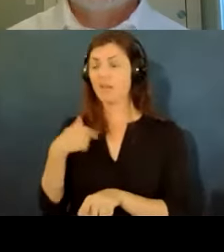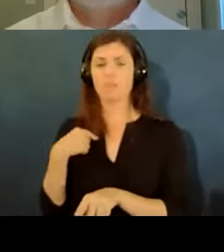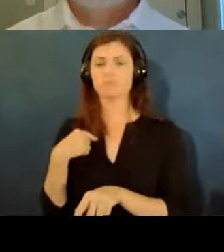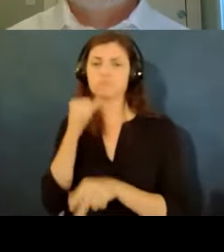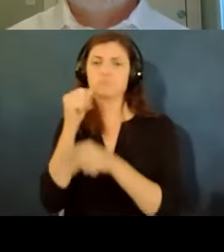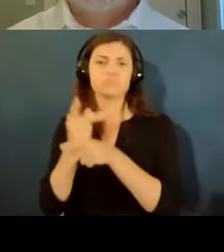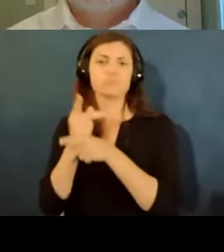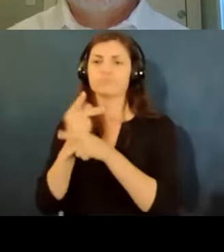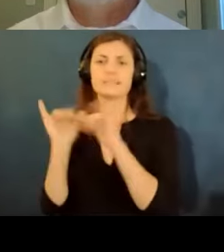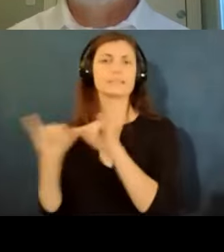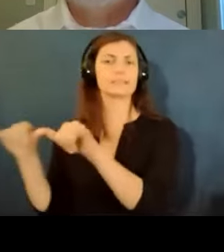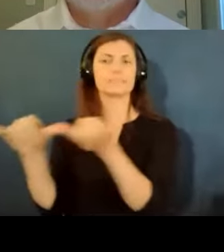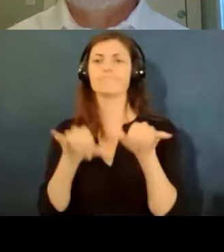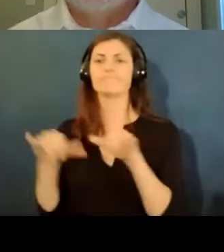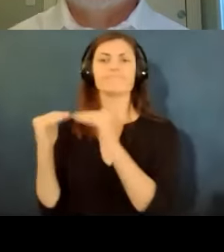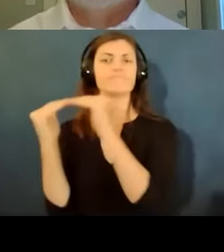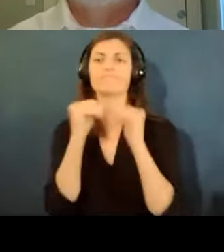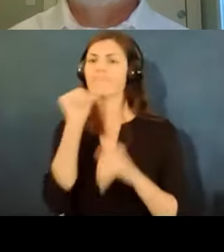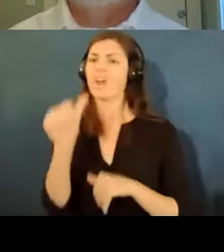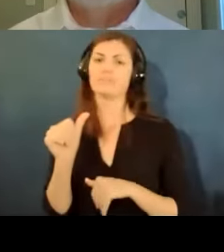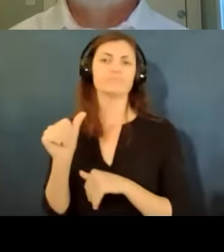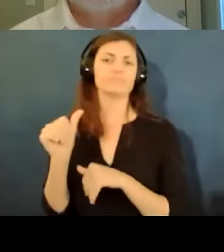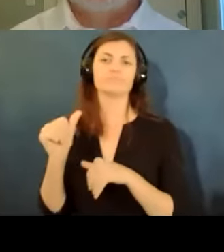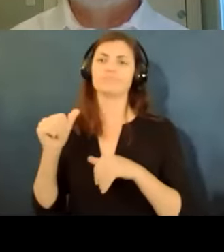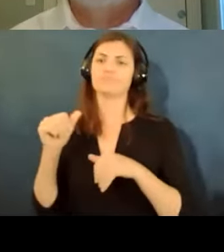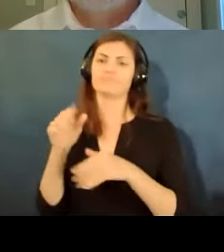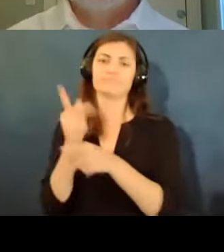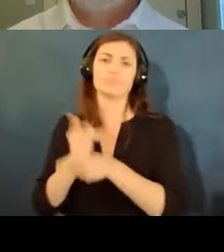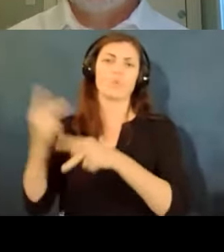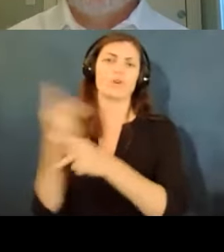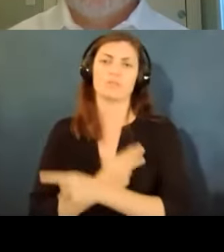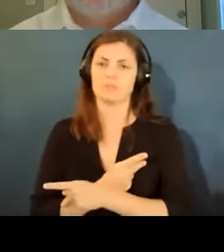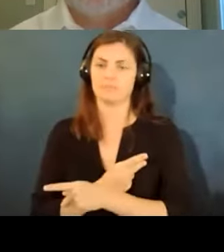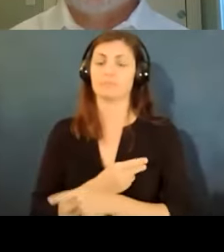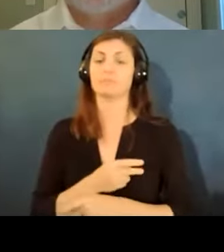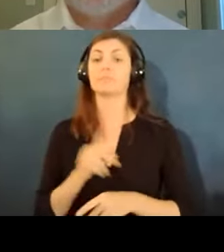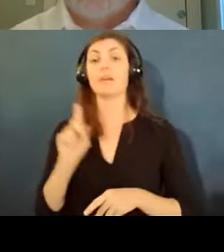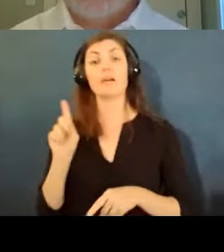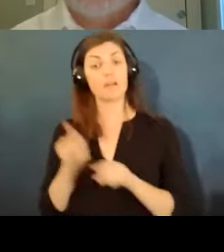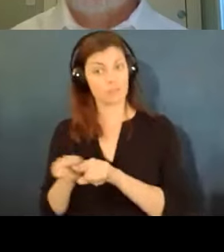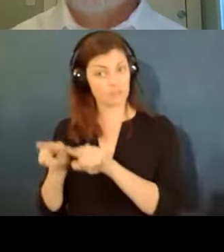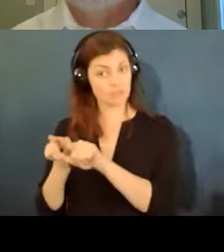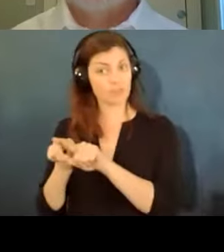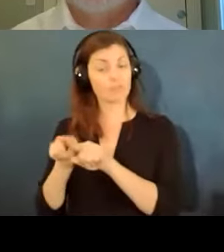but the ada has an affirmative obligation too and that is for employers to provide a reasonable